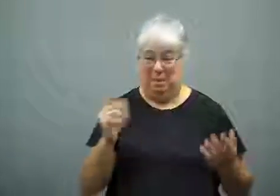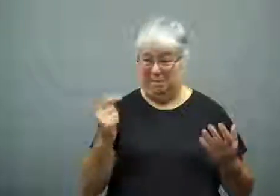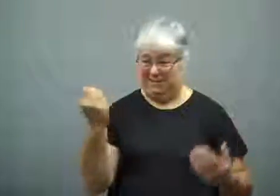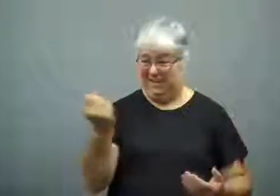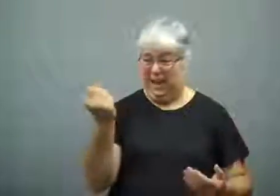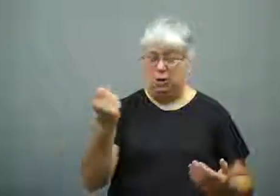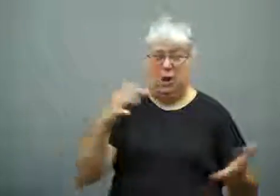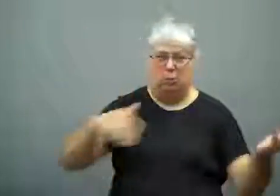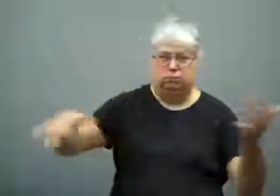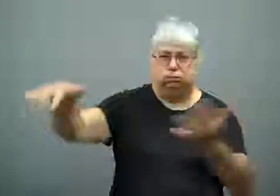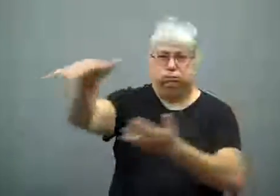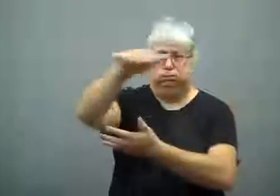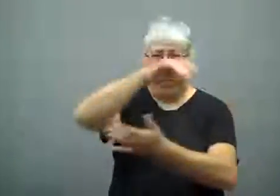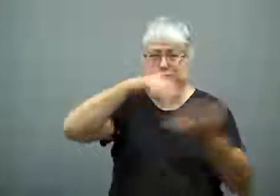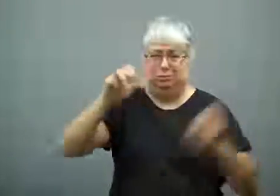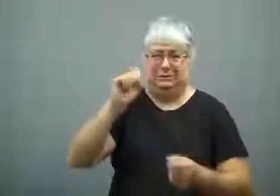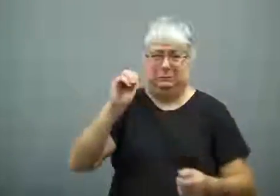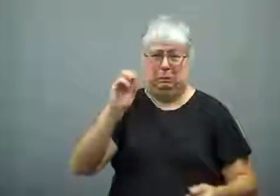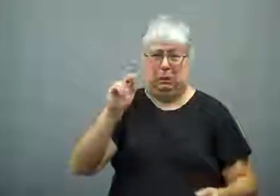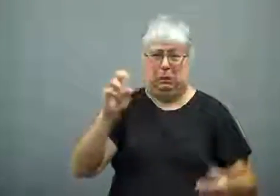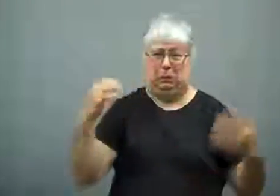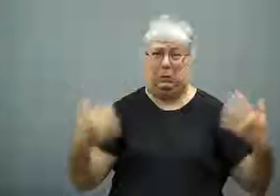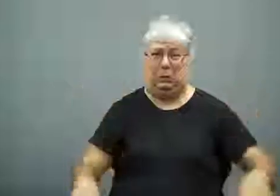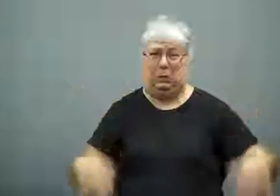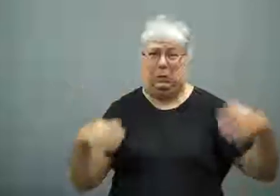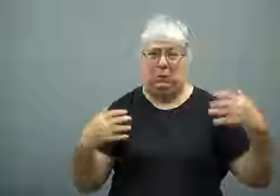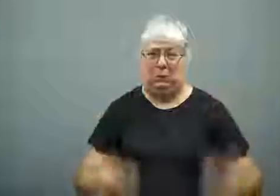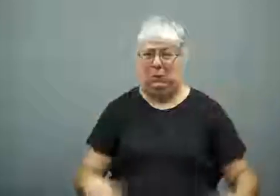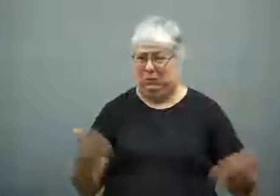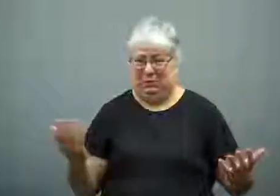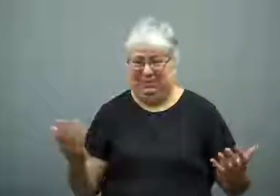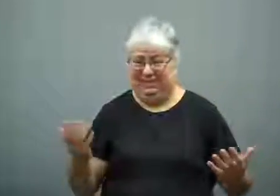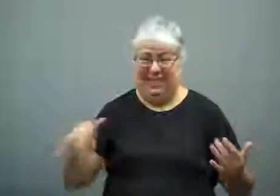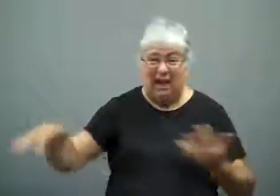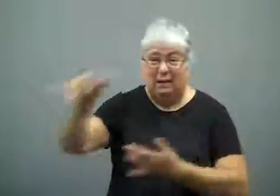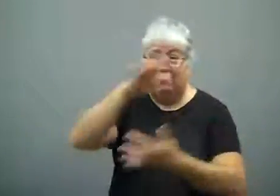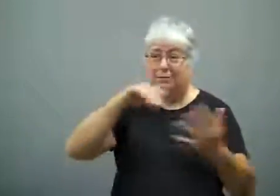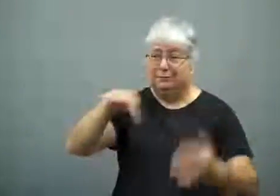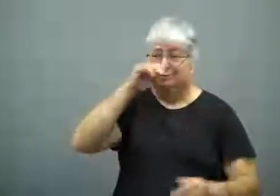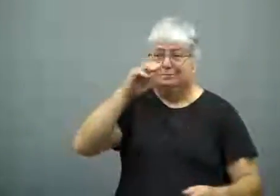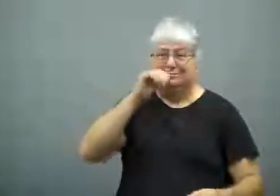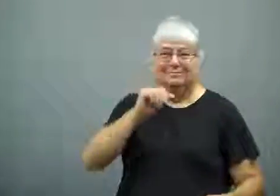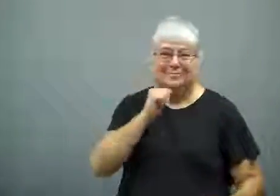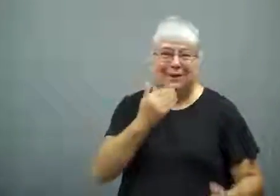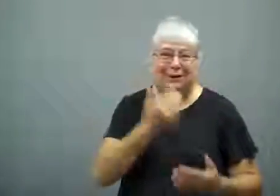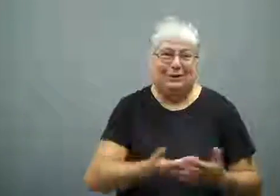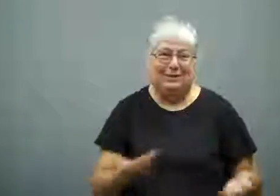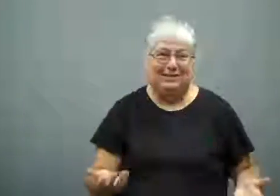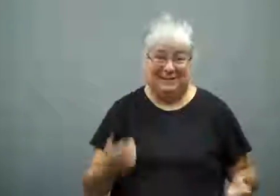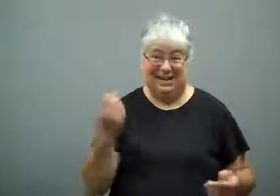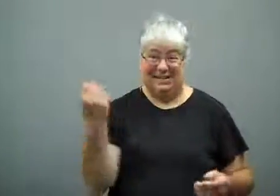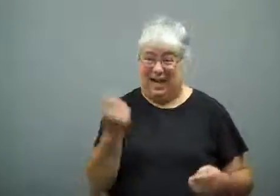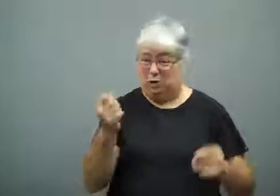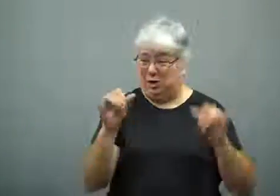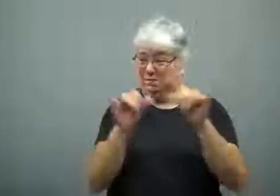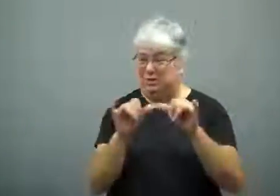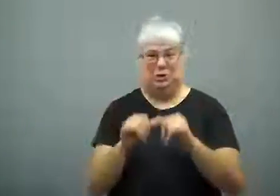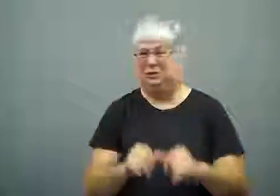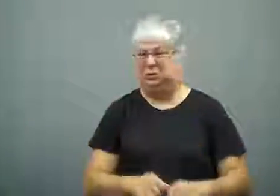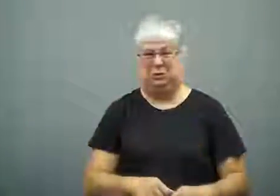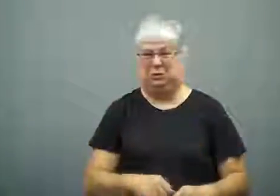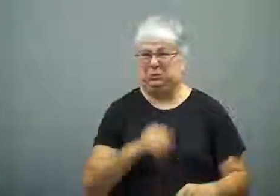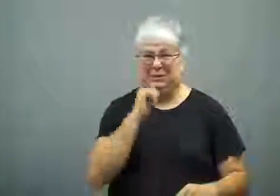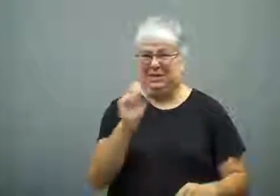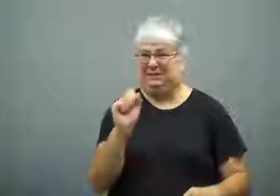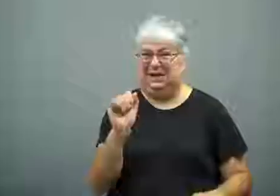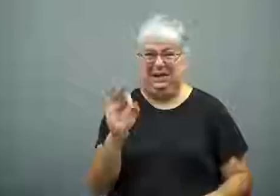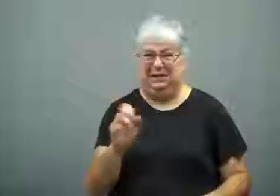On Saturday, there was a lot of smoke, which isn't good to breathe in.